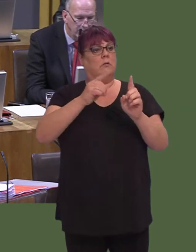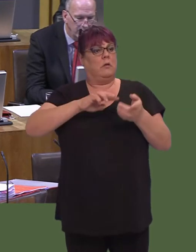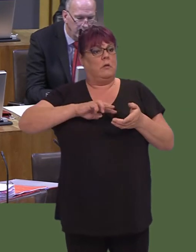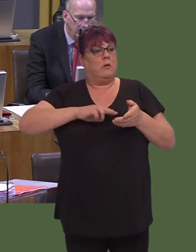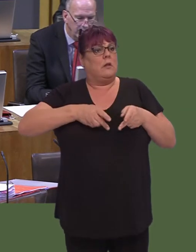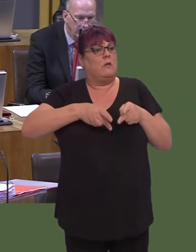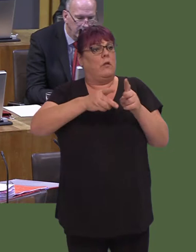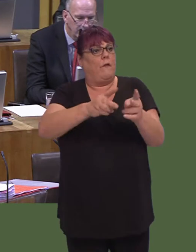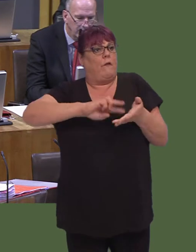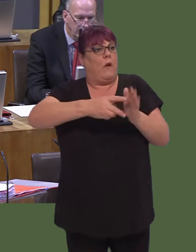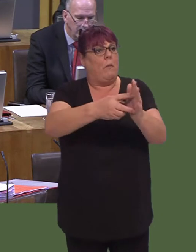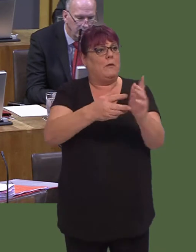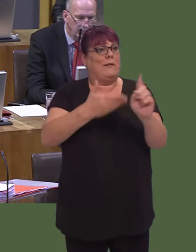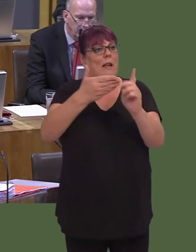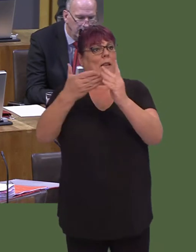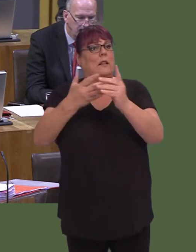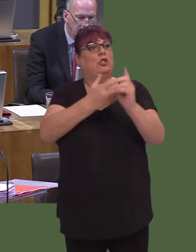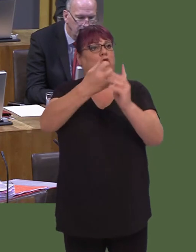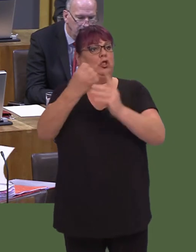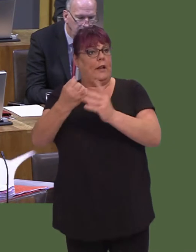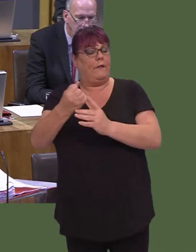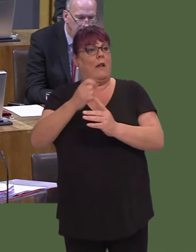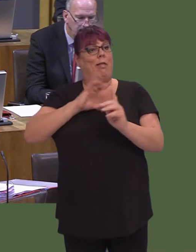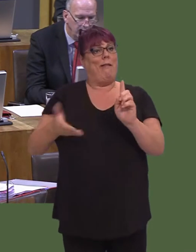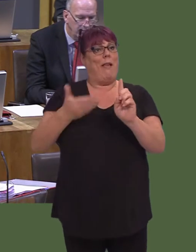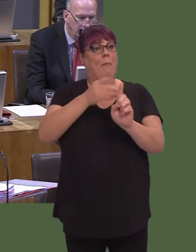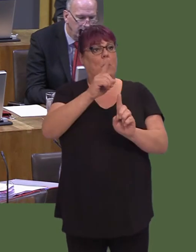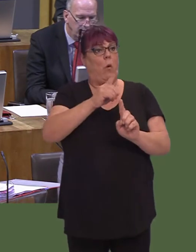that all our roads and streets are safe and accessible for all.